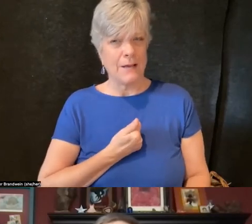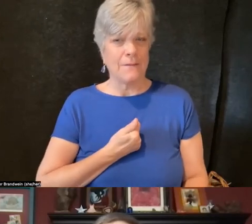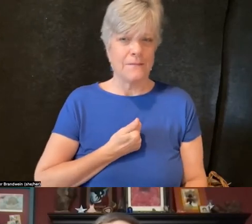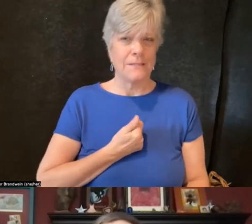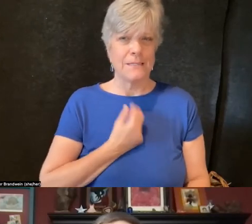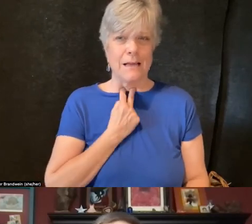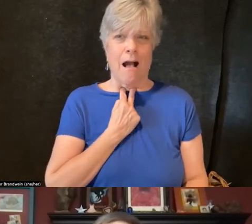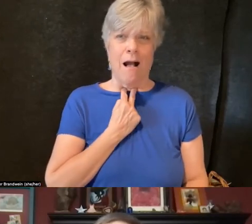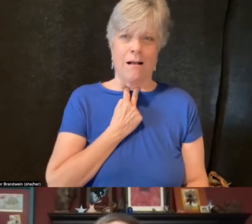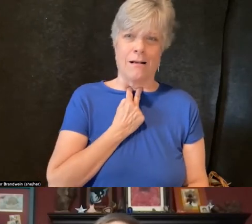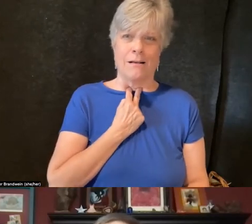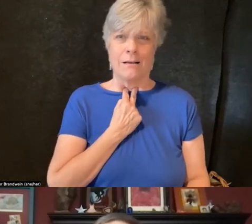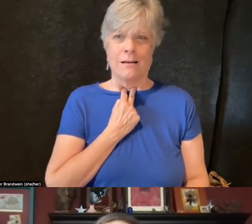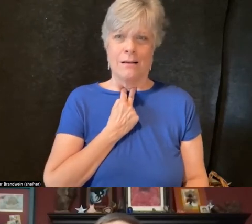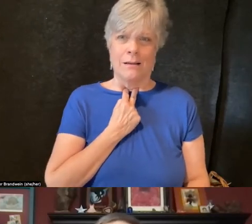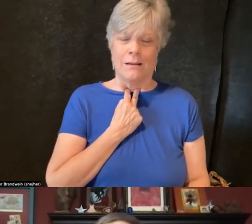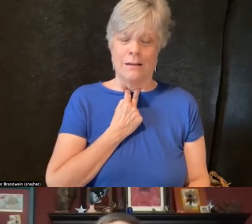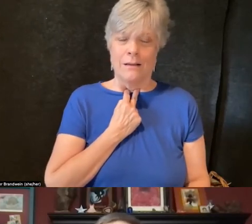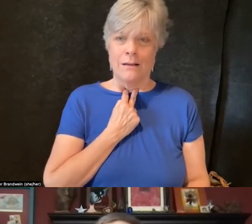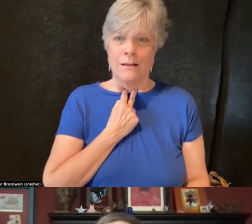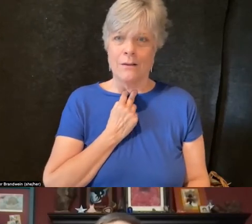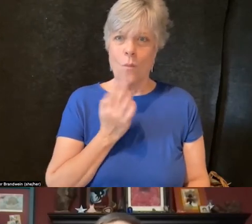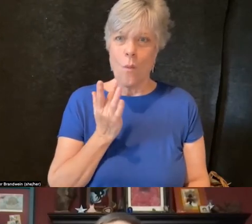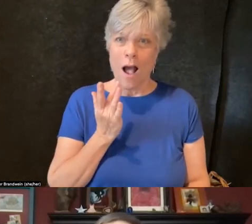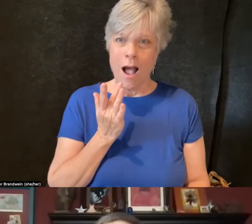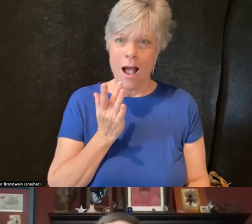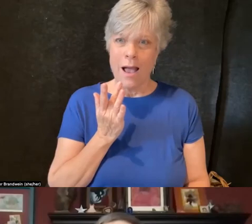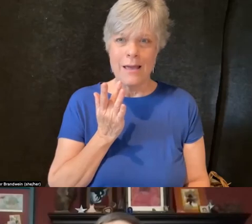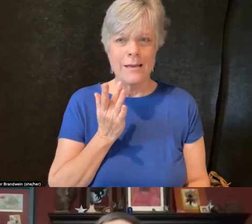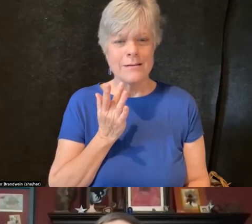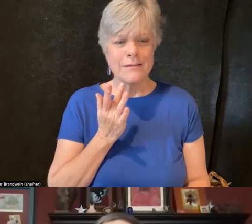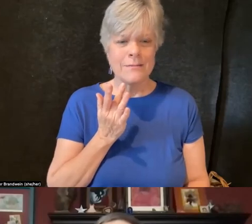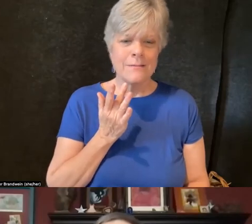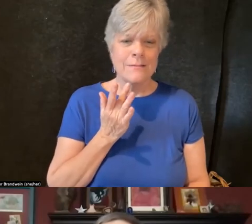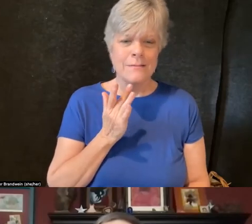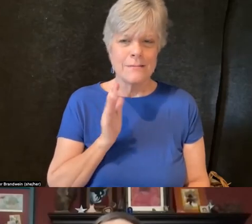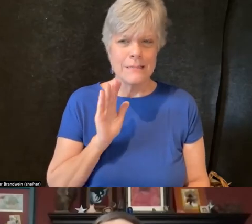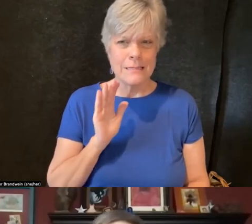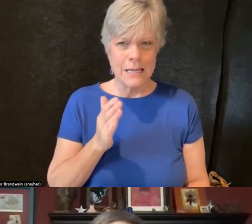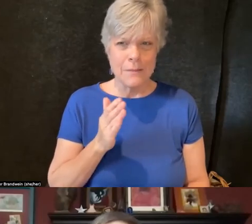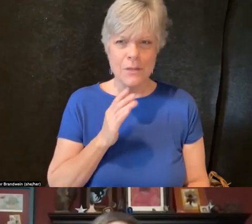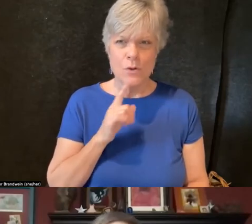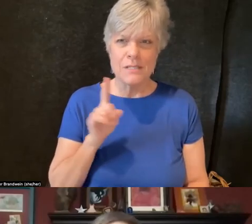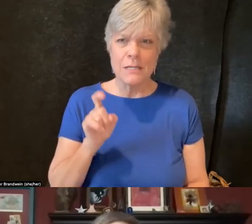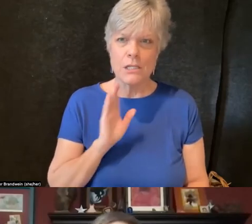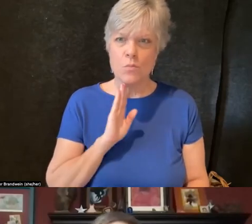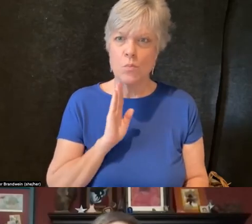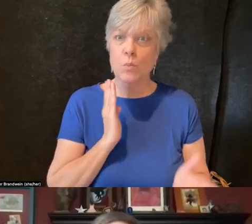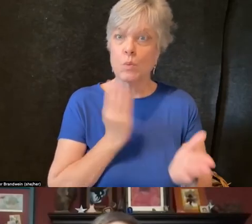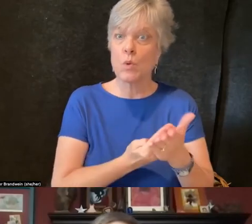and a dilemma is because it seems like there is a need to prove, as you're describing,